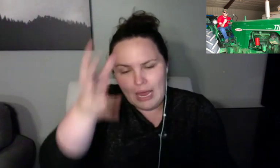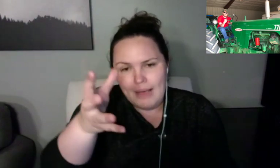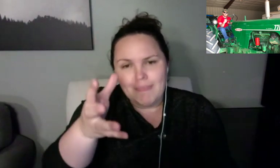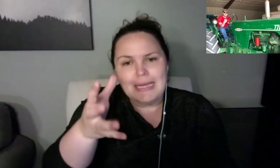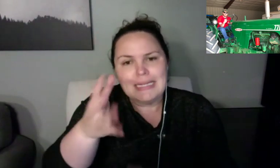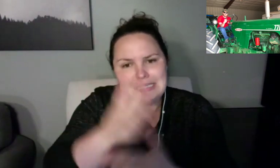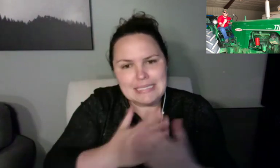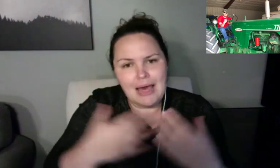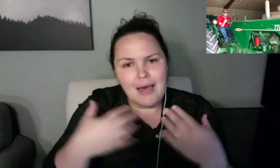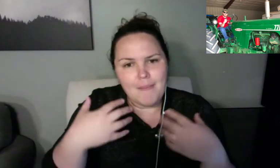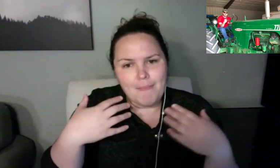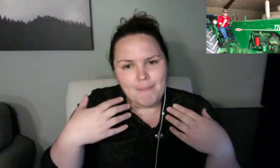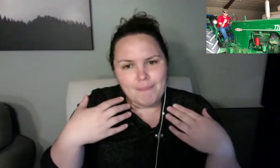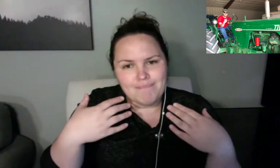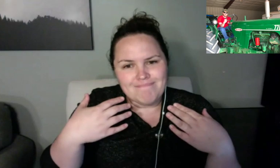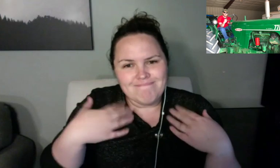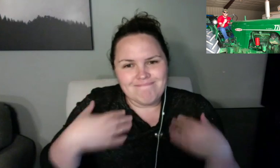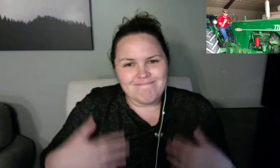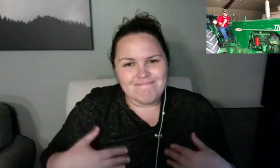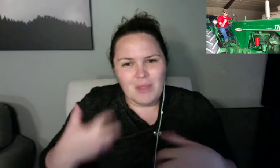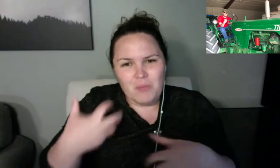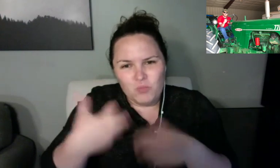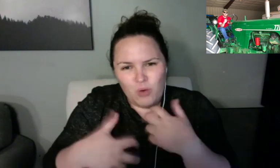And then she asks >> Eme: Thanks.